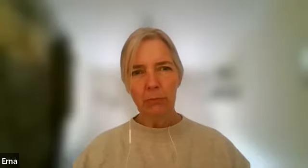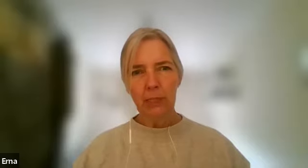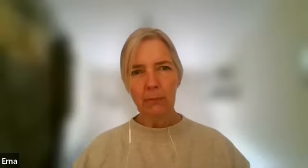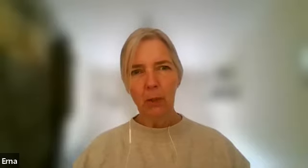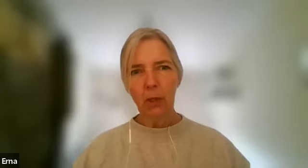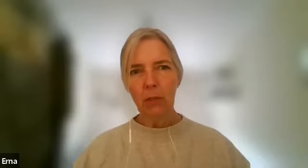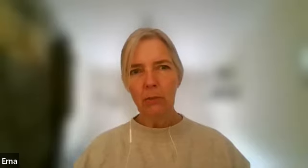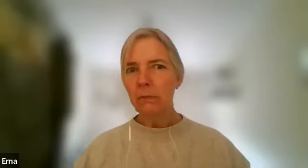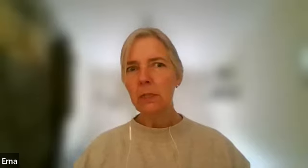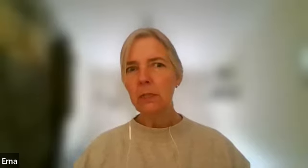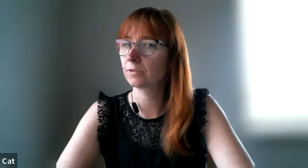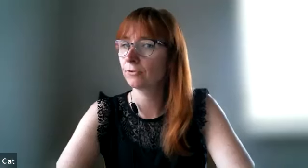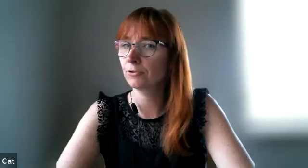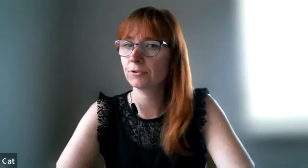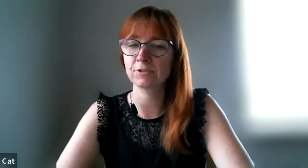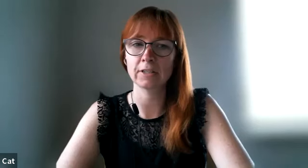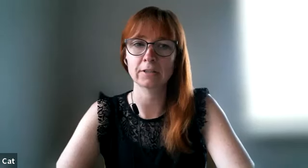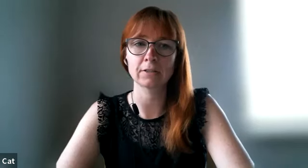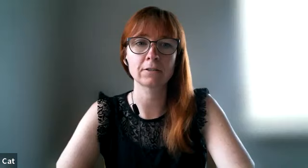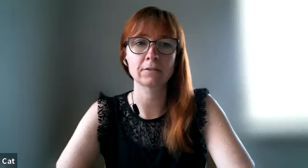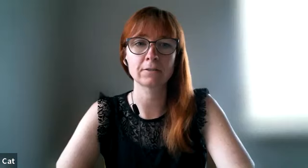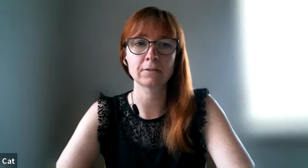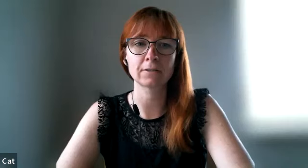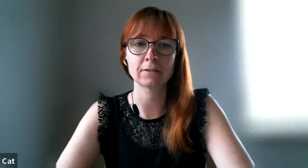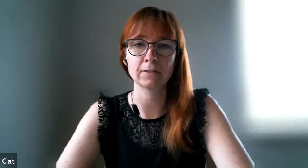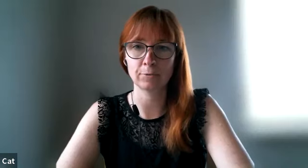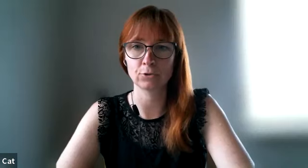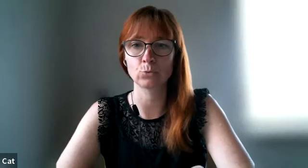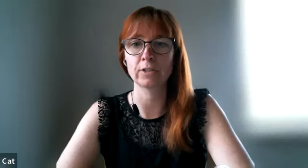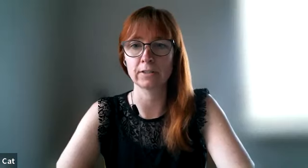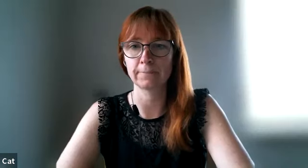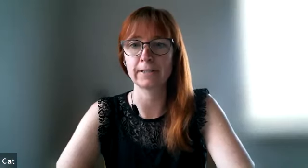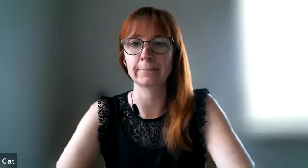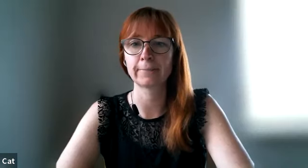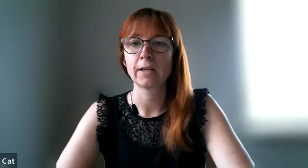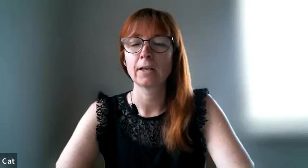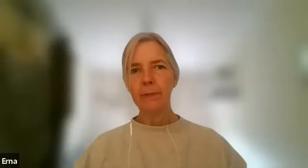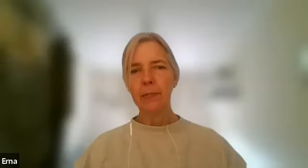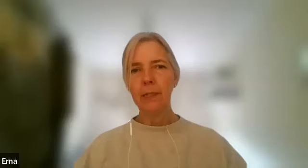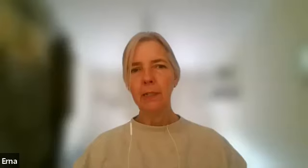we did about love and was the first or the second yep episode we did yeah yeah and we didn't know